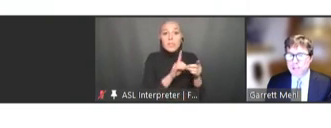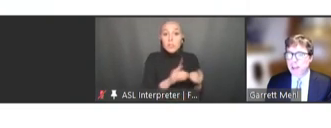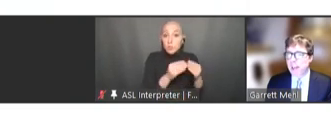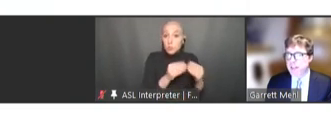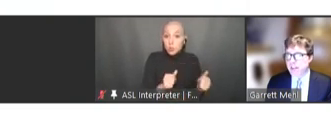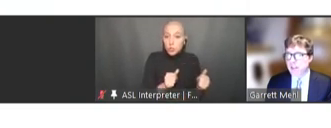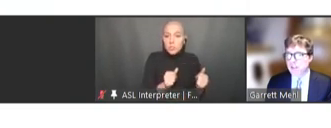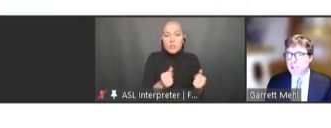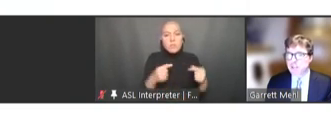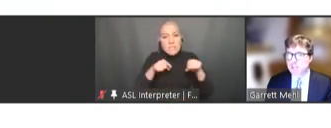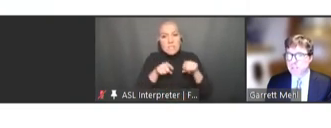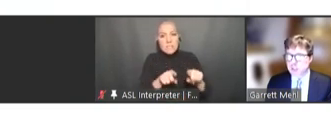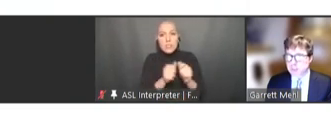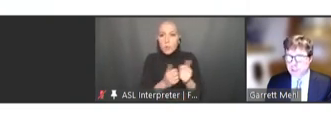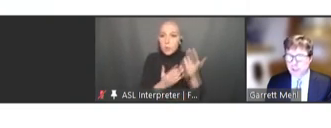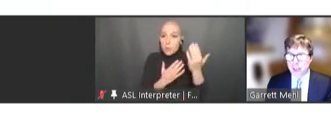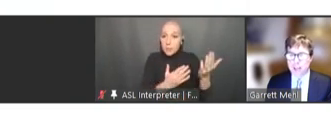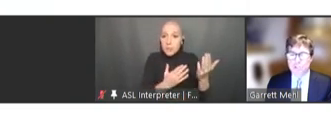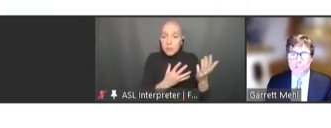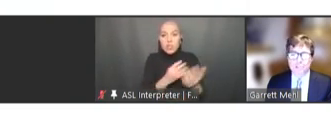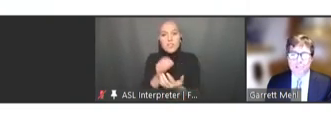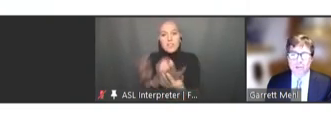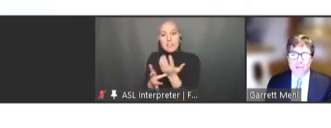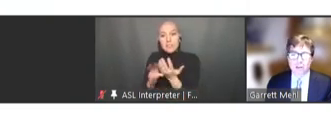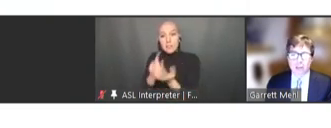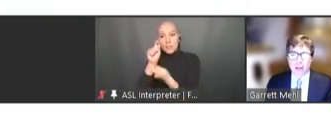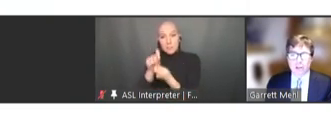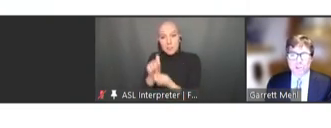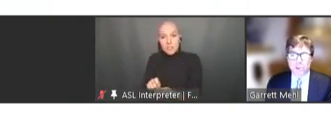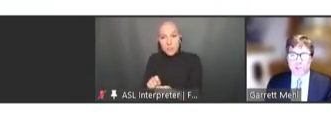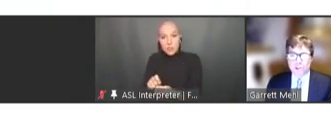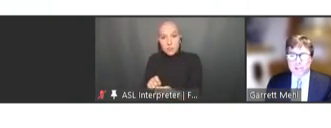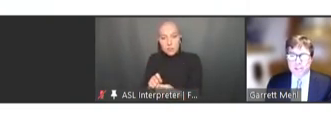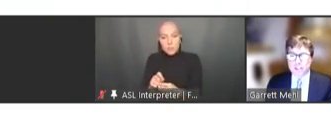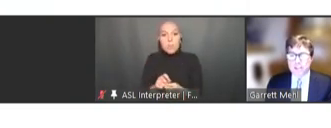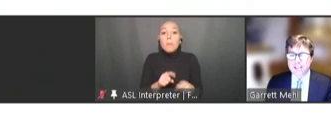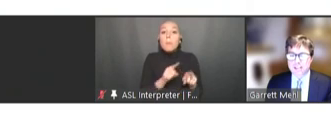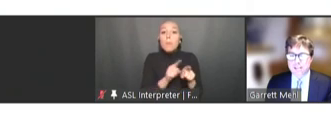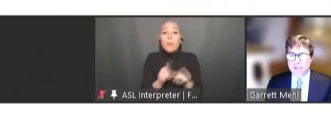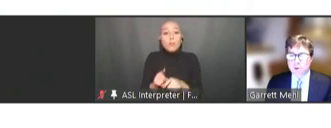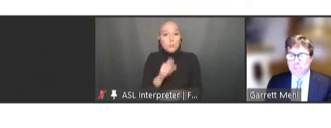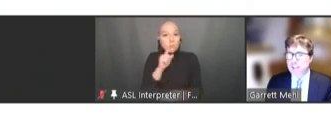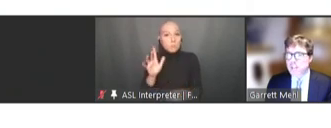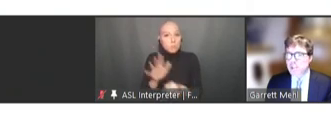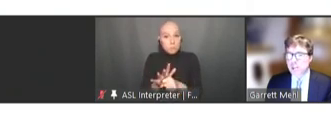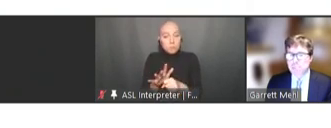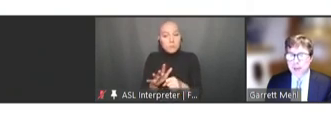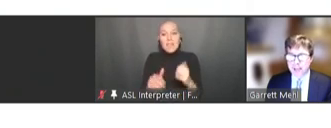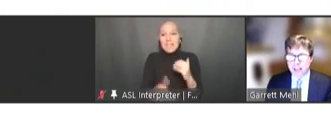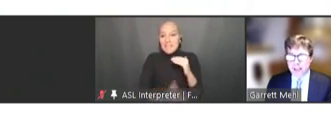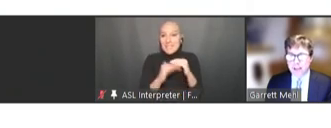and technical specifications. It also ensures that there is consistent representation of metadata